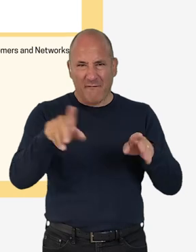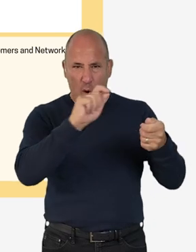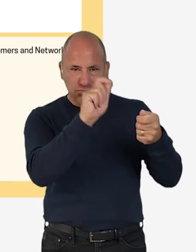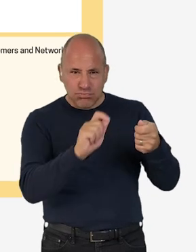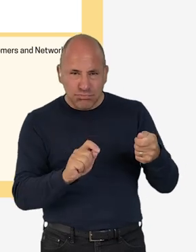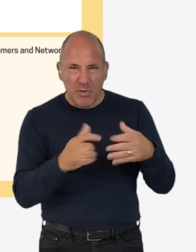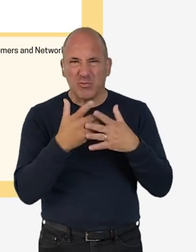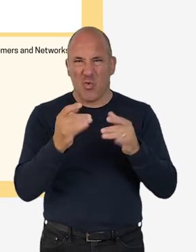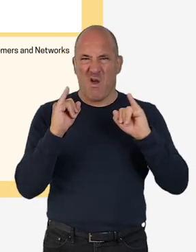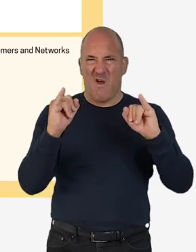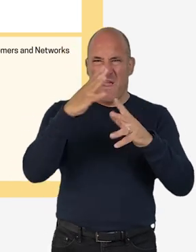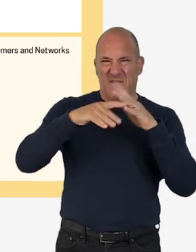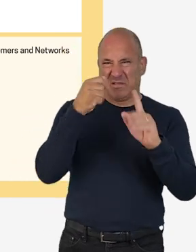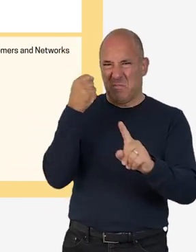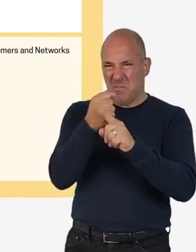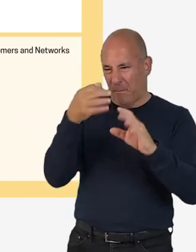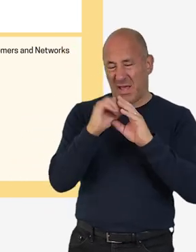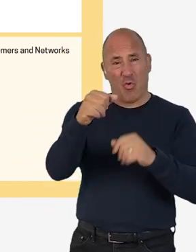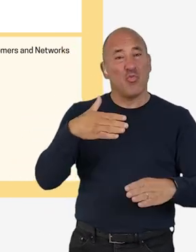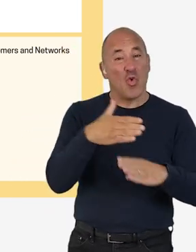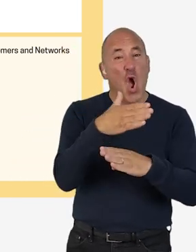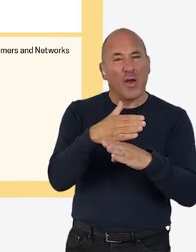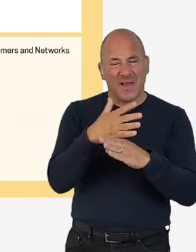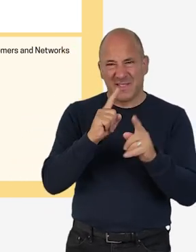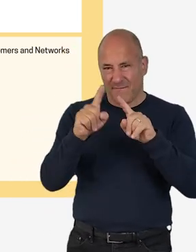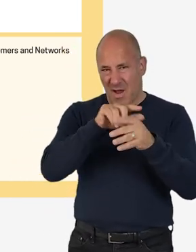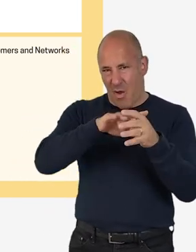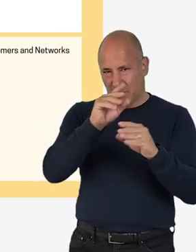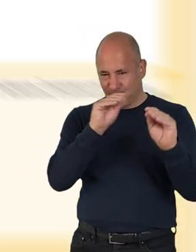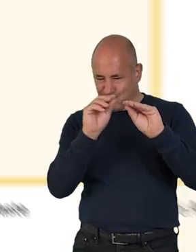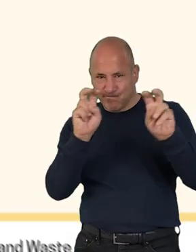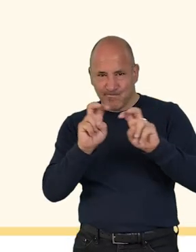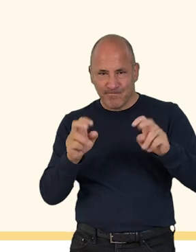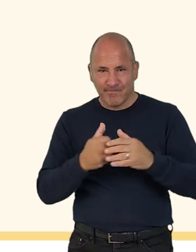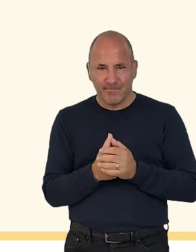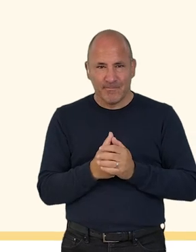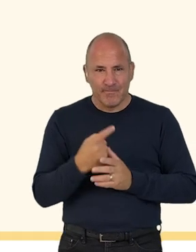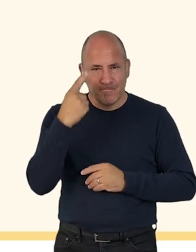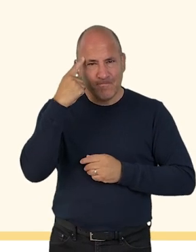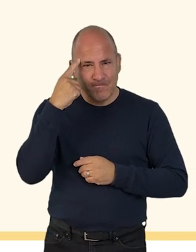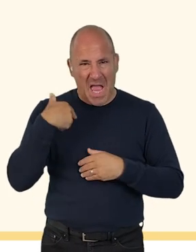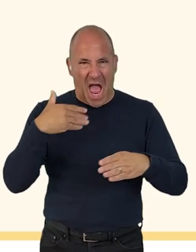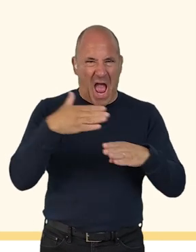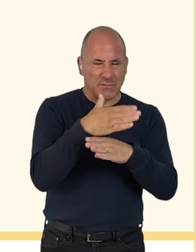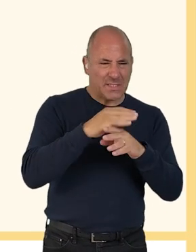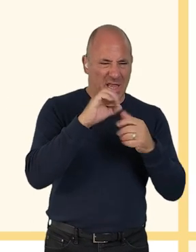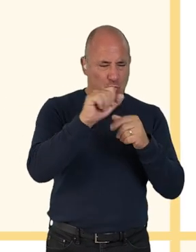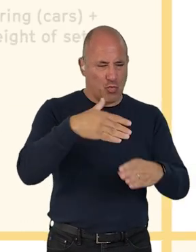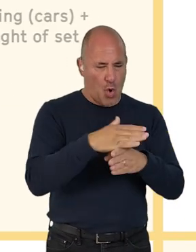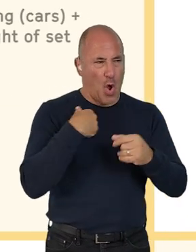and negative environmental impacts you can think of associated with the work you do in these different areas. Include all the emitting activities you know